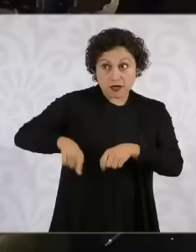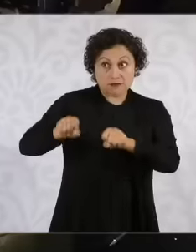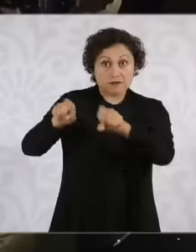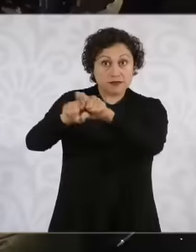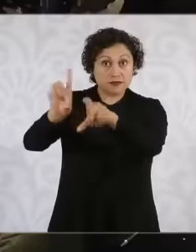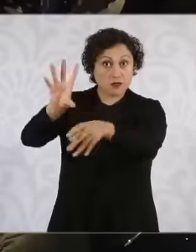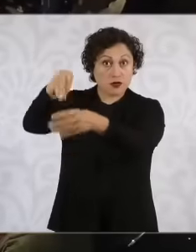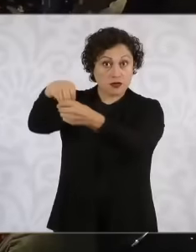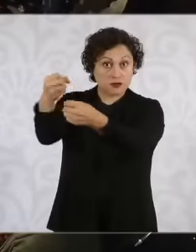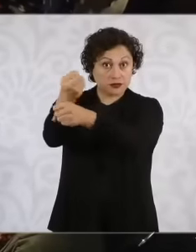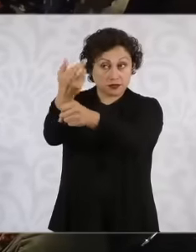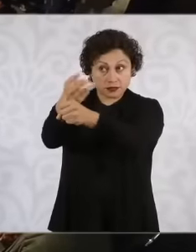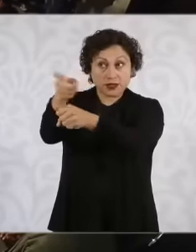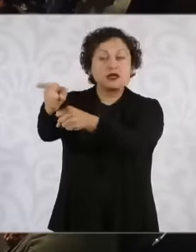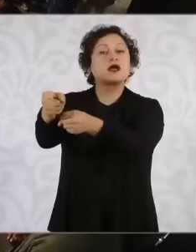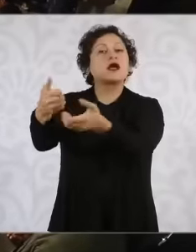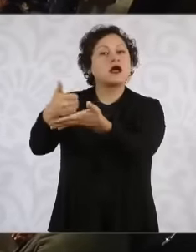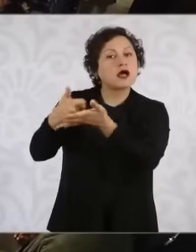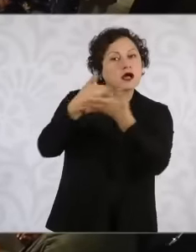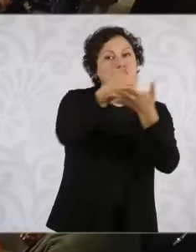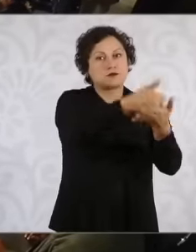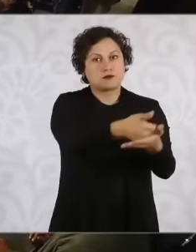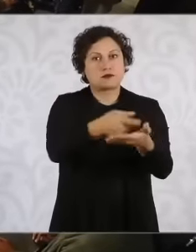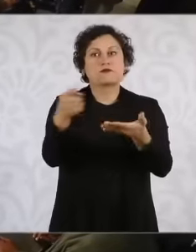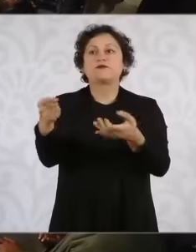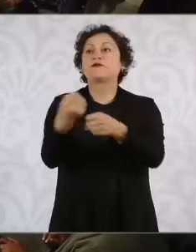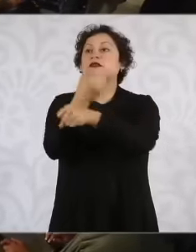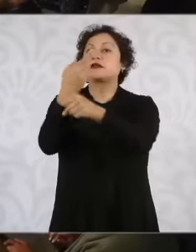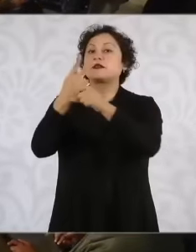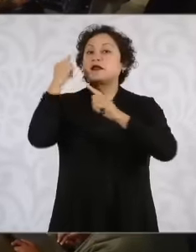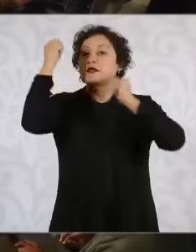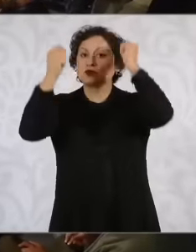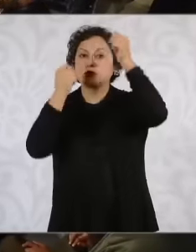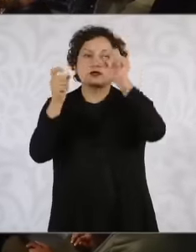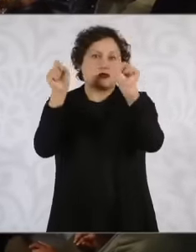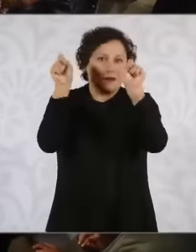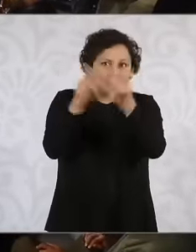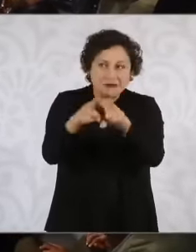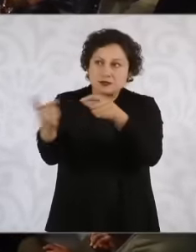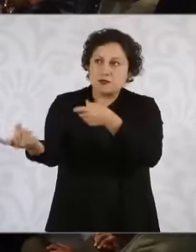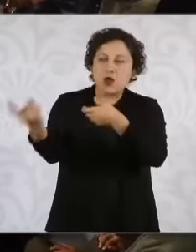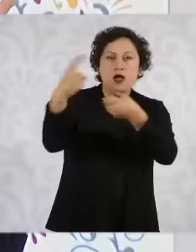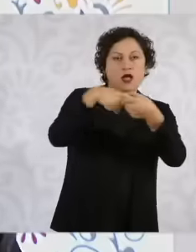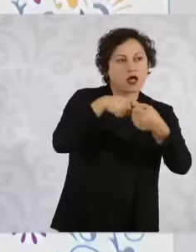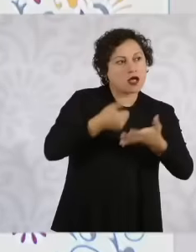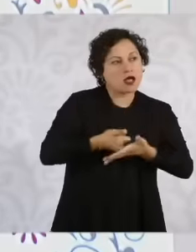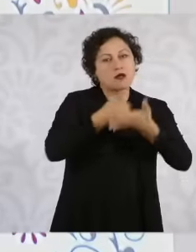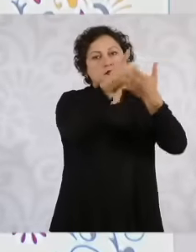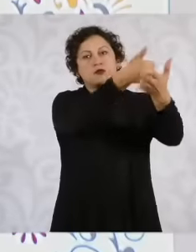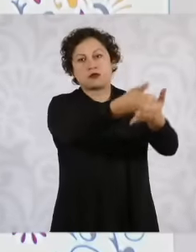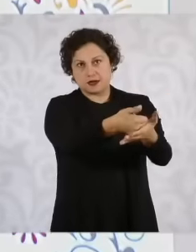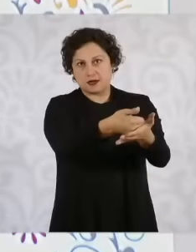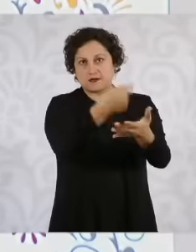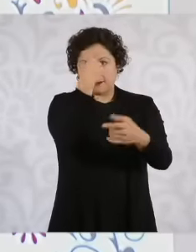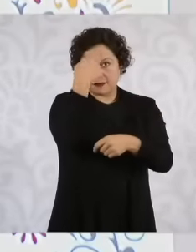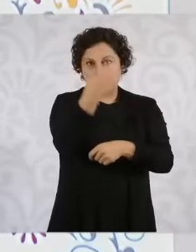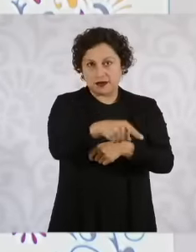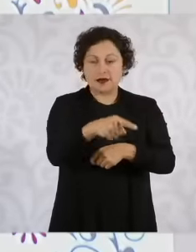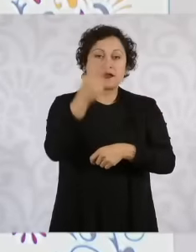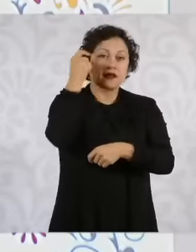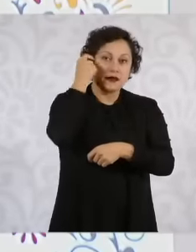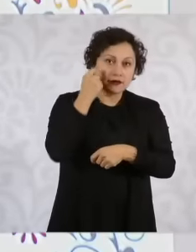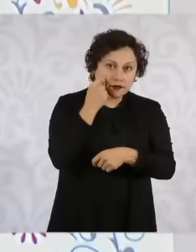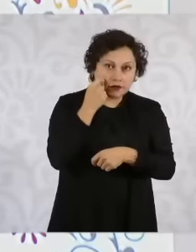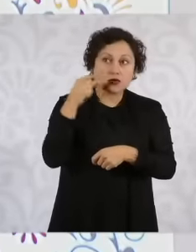of Tourism is going to support Guerrero under what coordination is Estel Adami's coordination in a